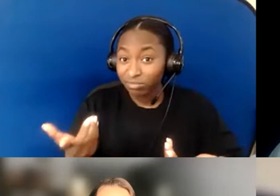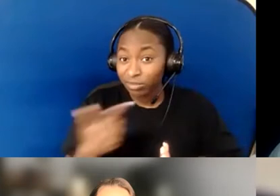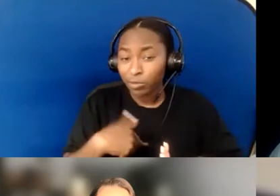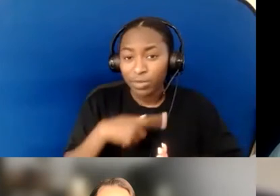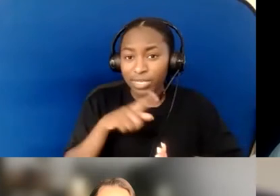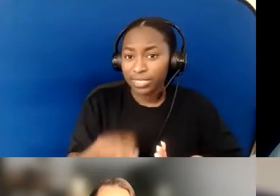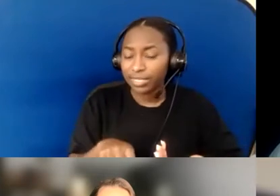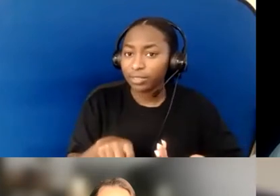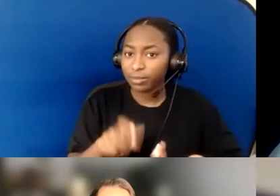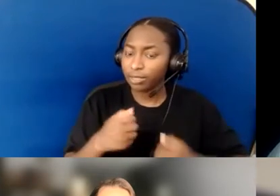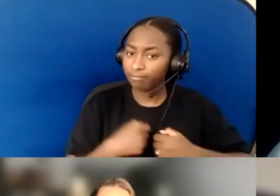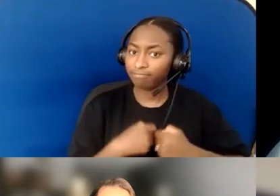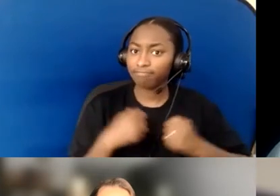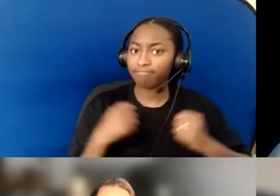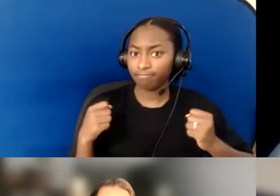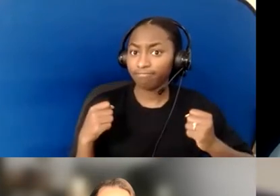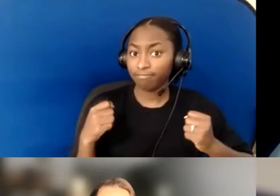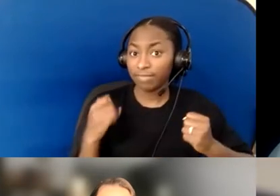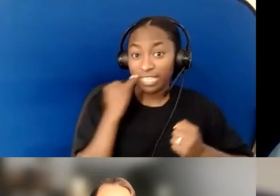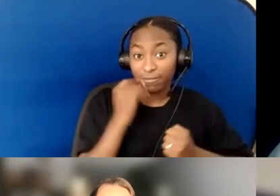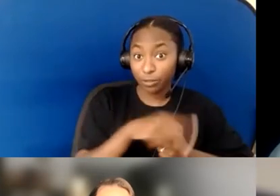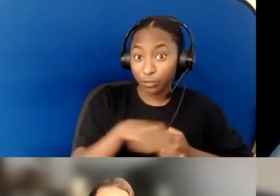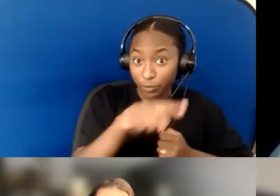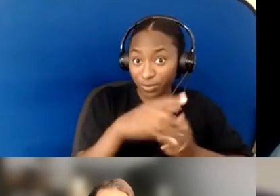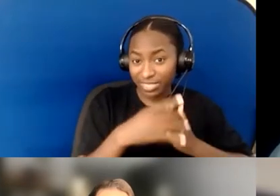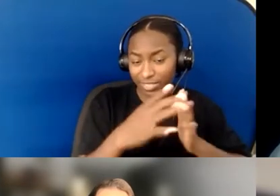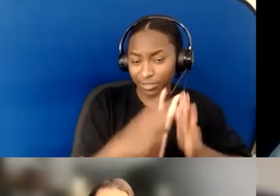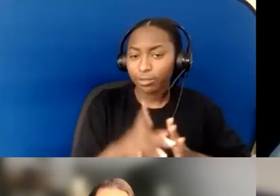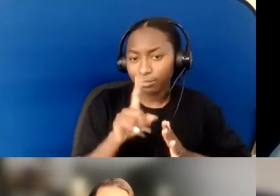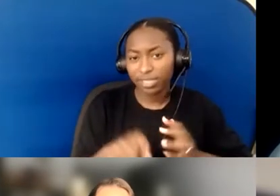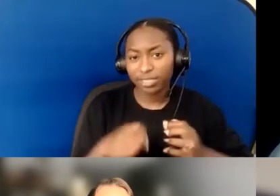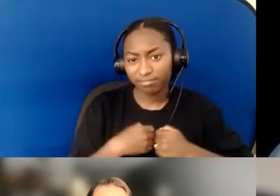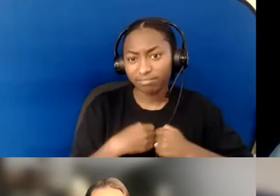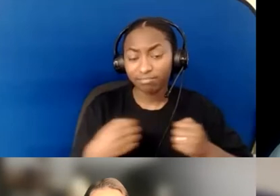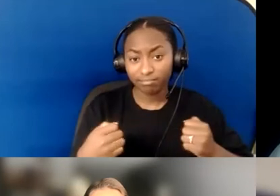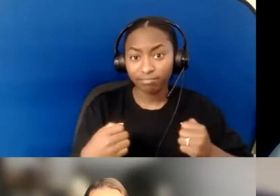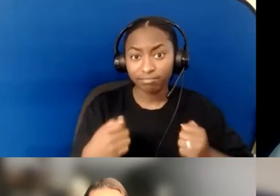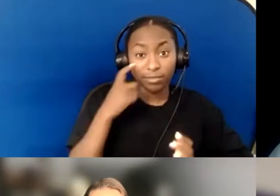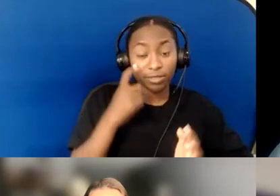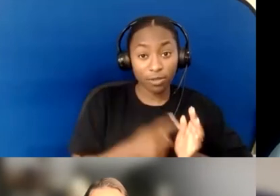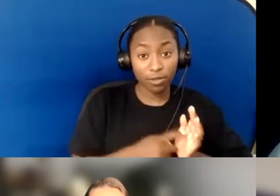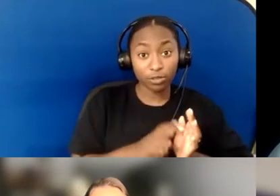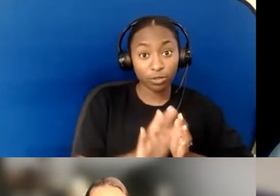and put ourselves in a position to say, "I have areas of strength, but I also have areas of struggle."